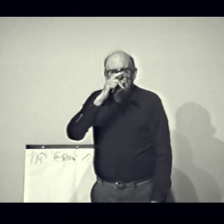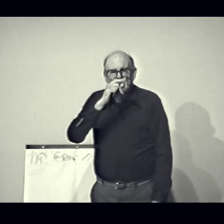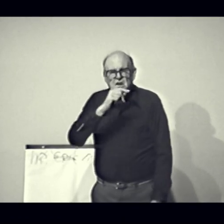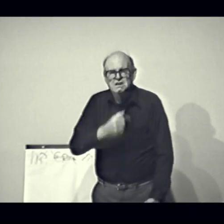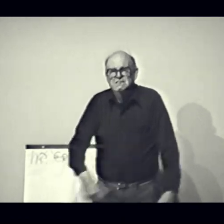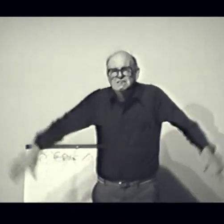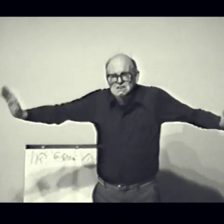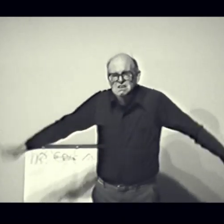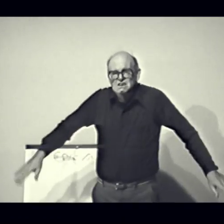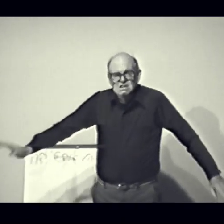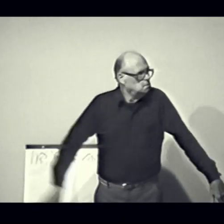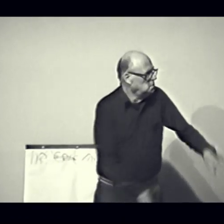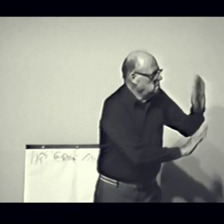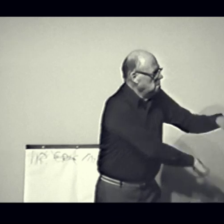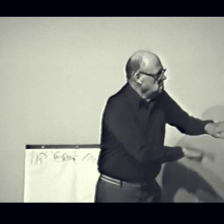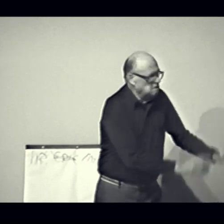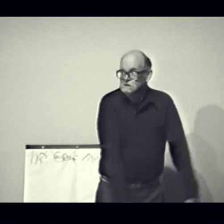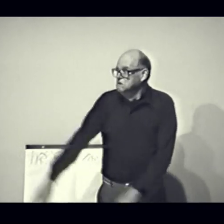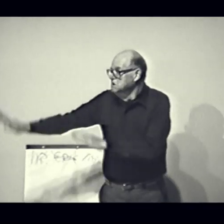Beware the Jubjub bird